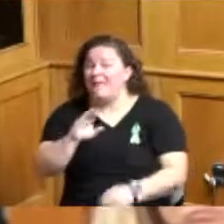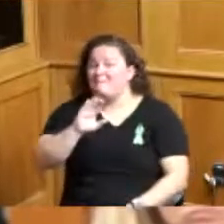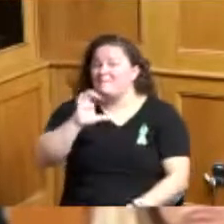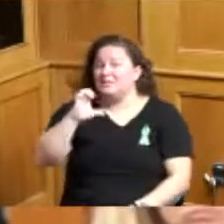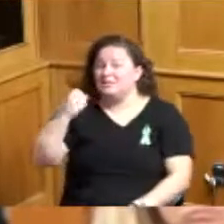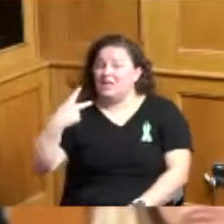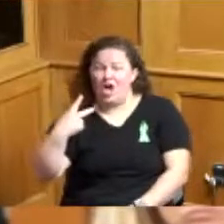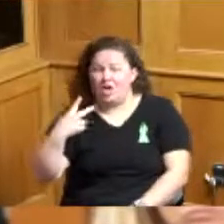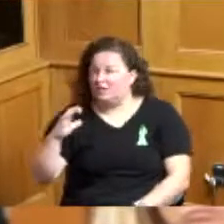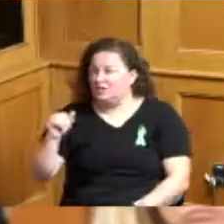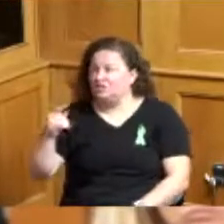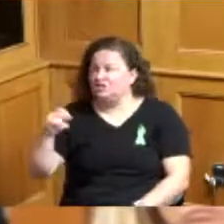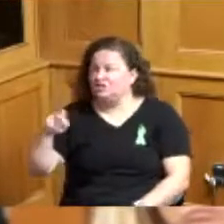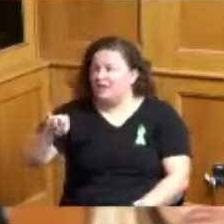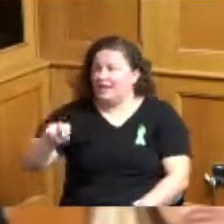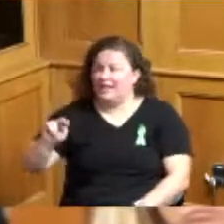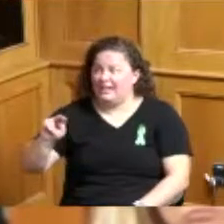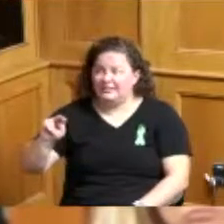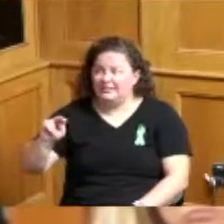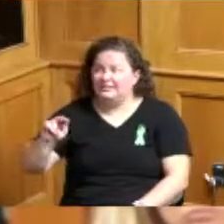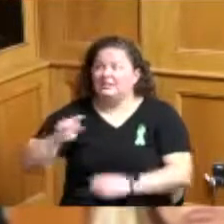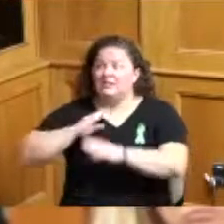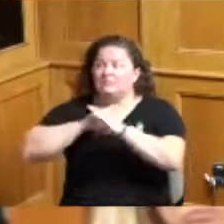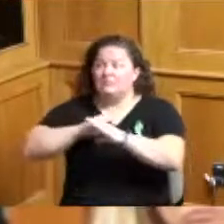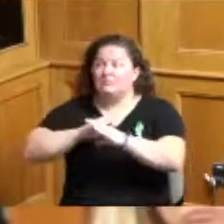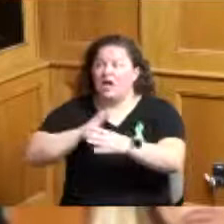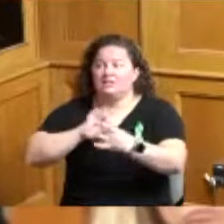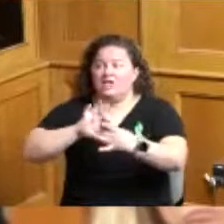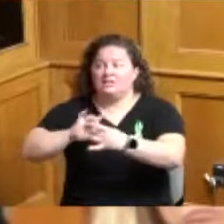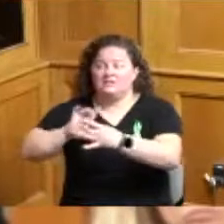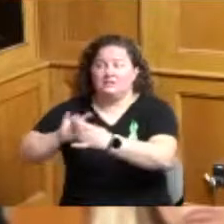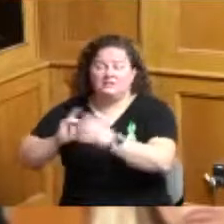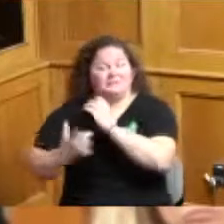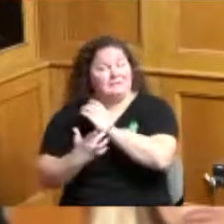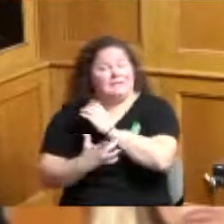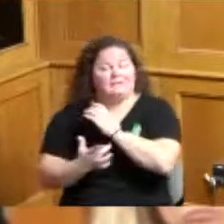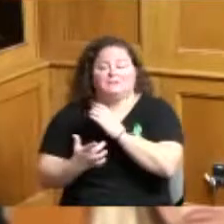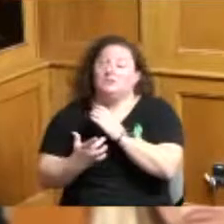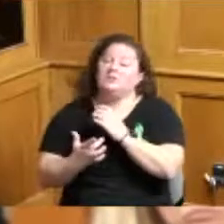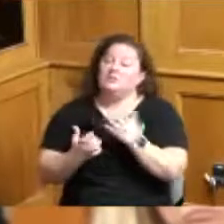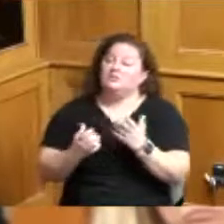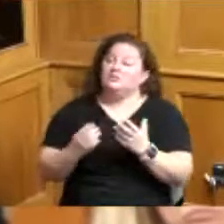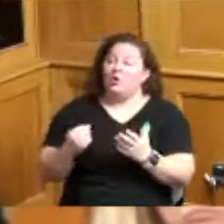if you can go back you can look at house bill 17-7 that just been passed as a bipartisan bill when it